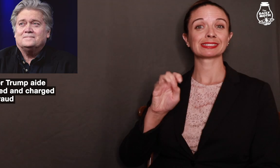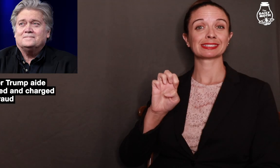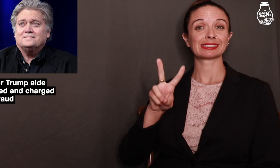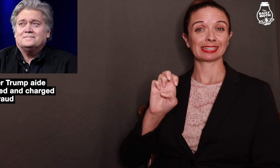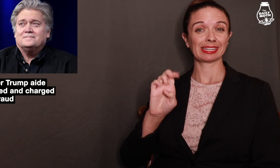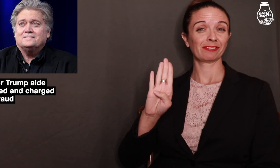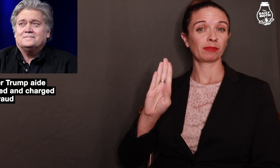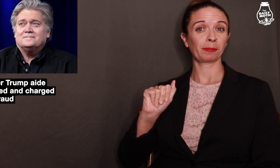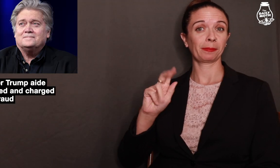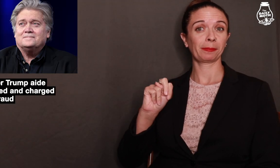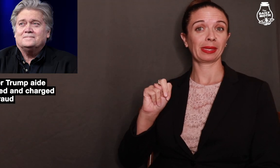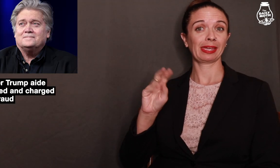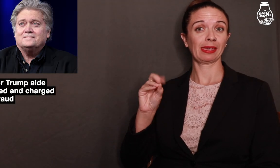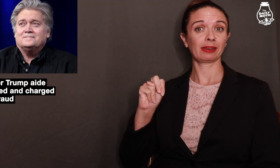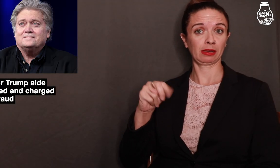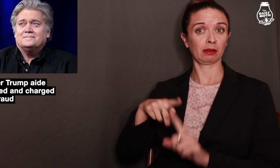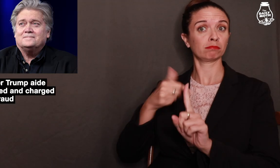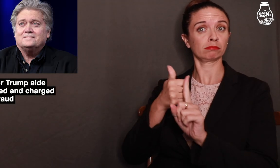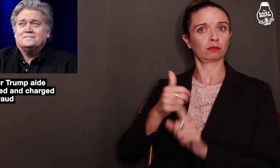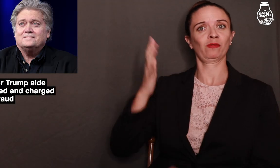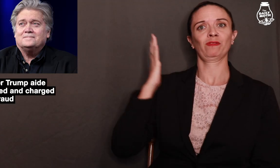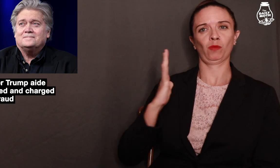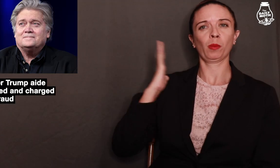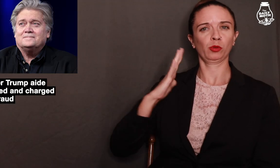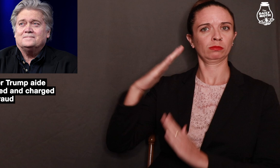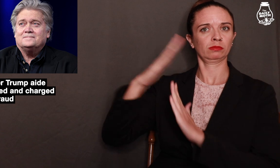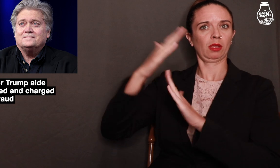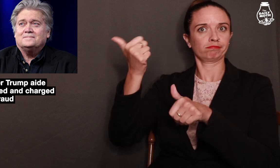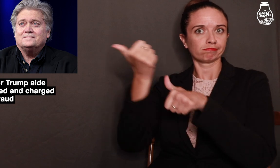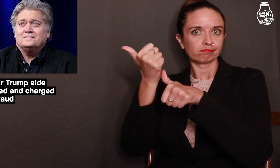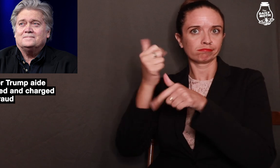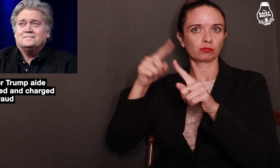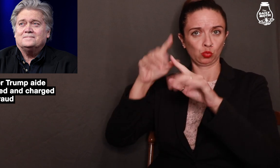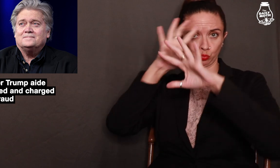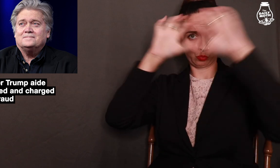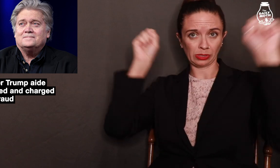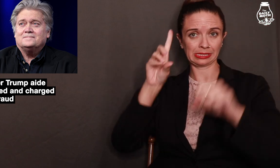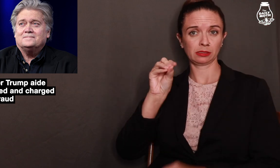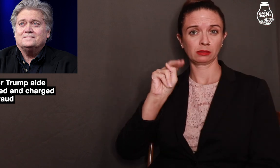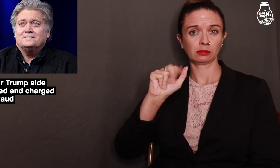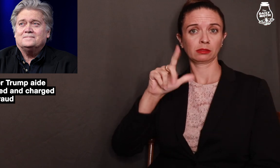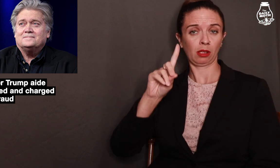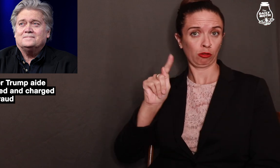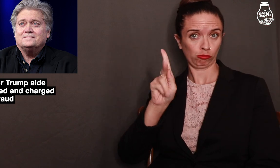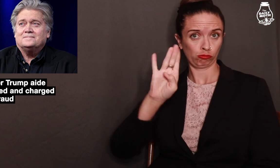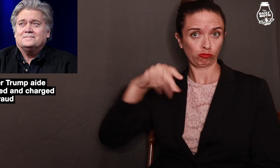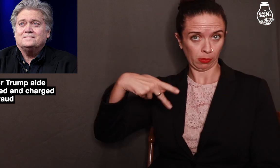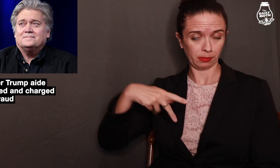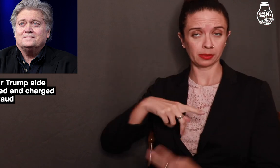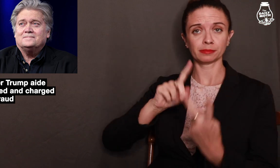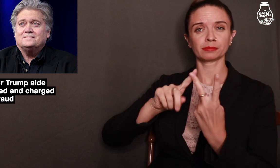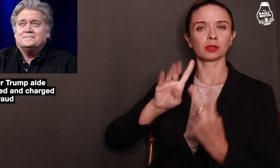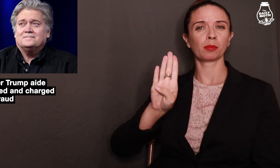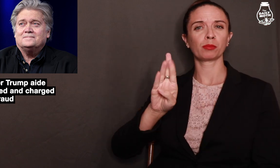Steve Bannon, former top aide to President Donald Trump and